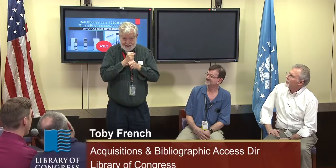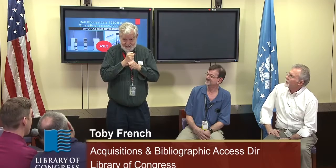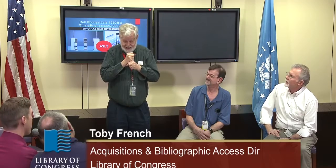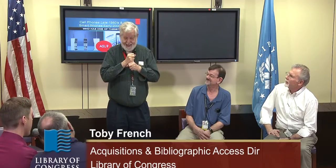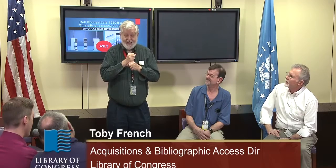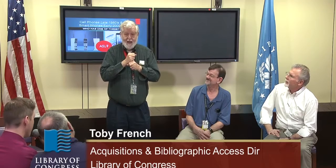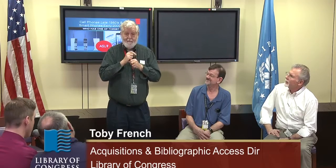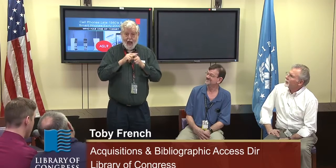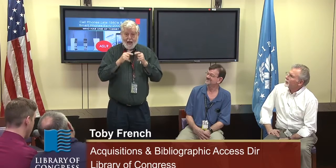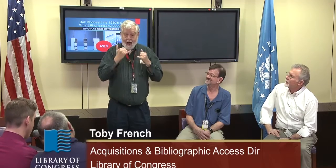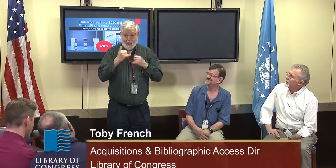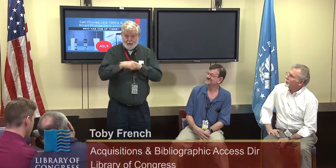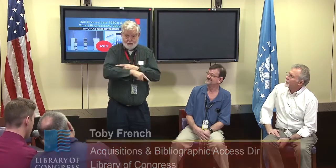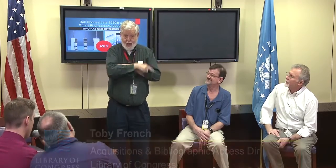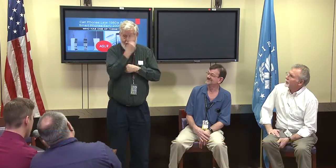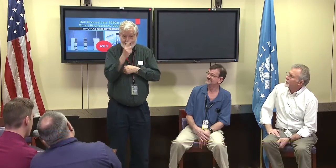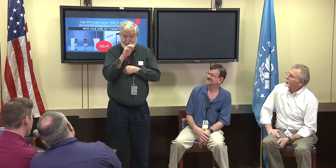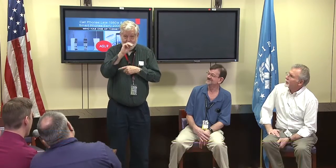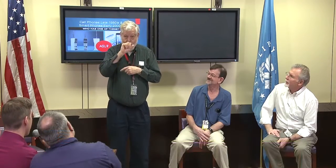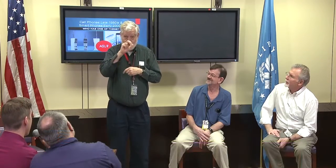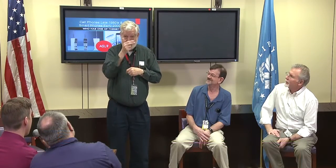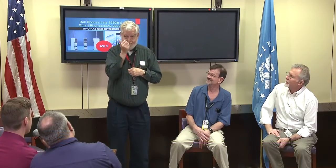for thirty four years but as